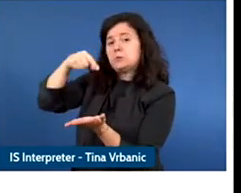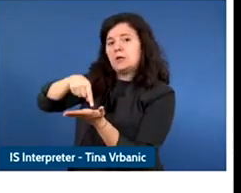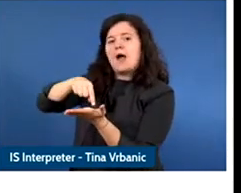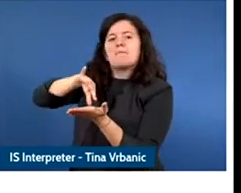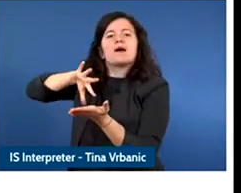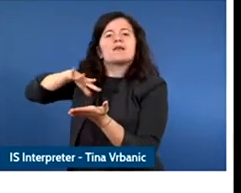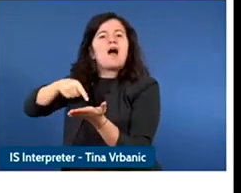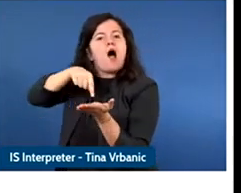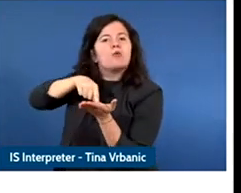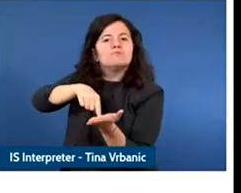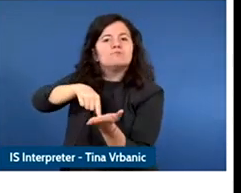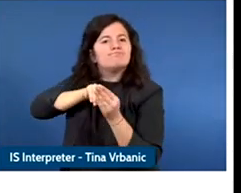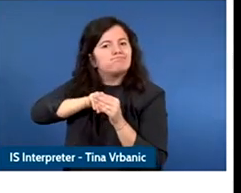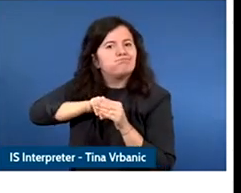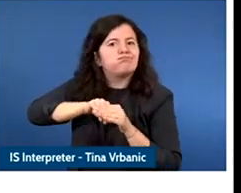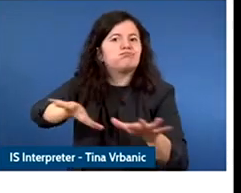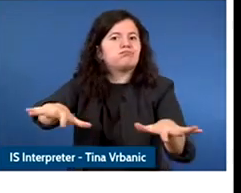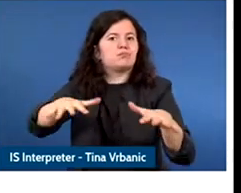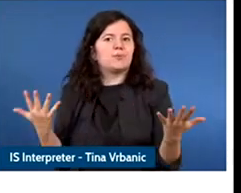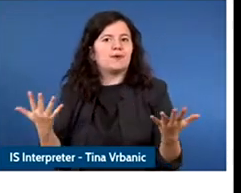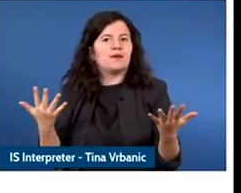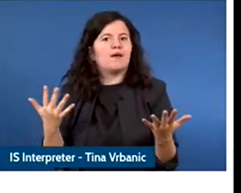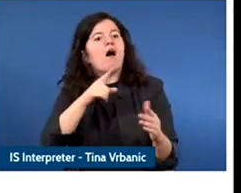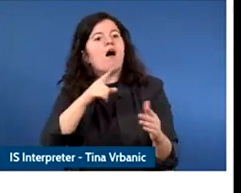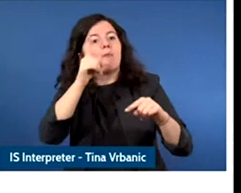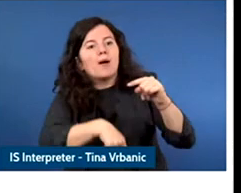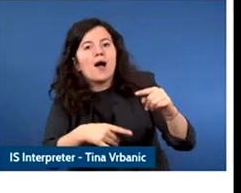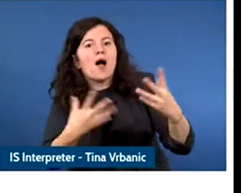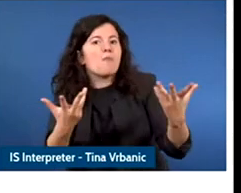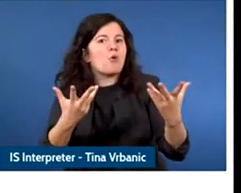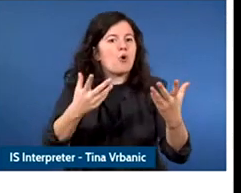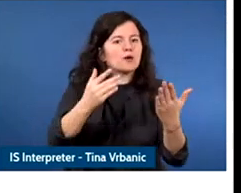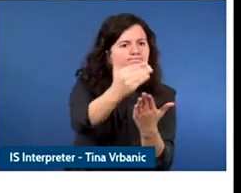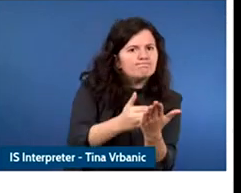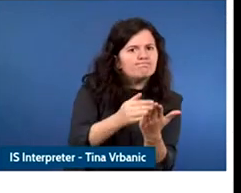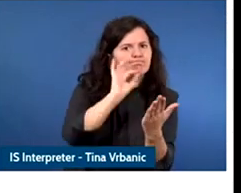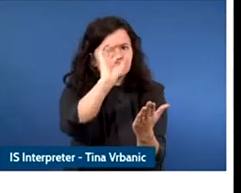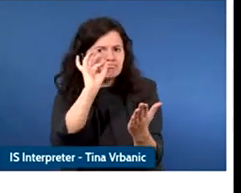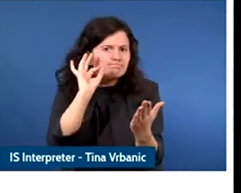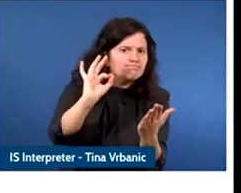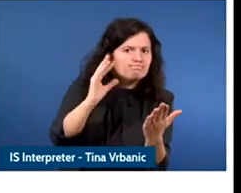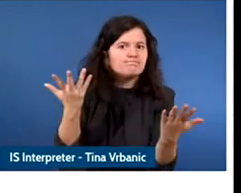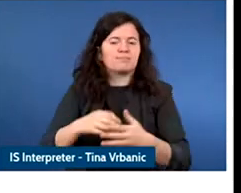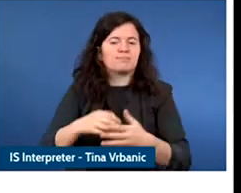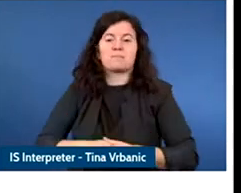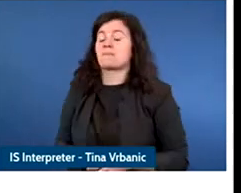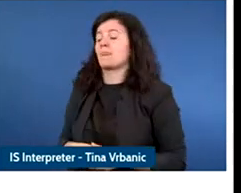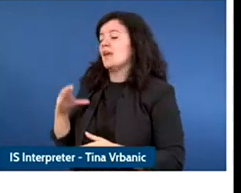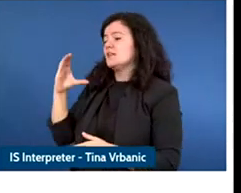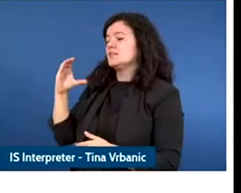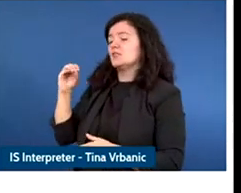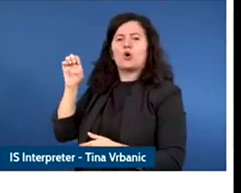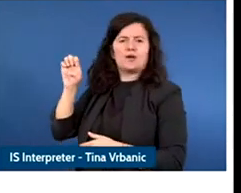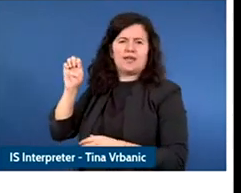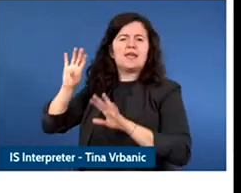I just want to mention the implementation guide by the Council of Europe Unicef has